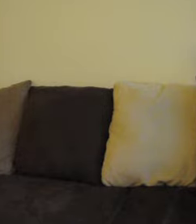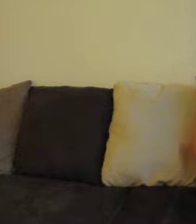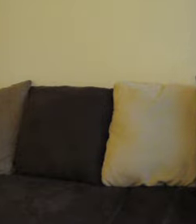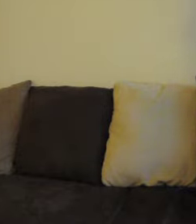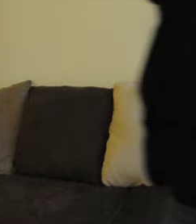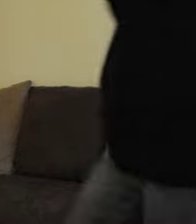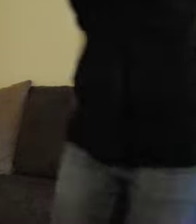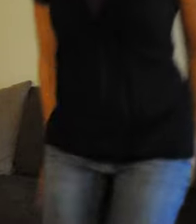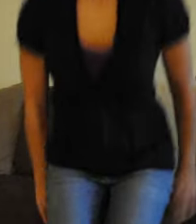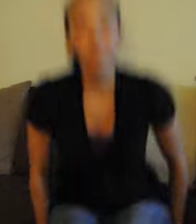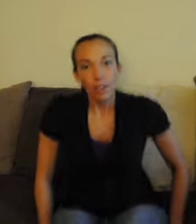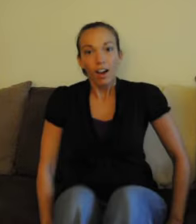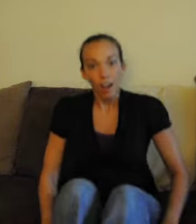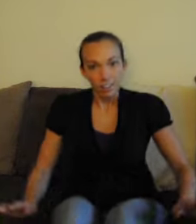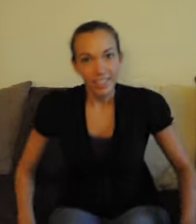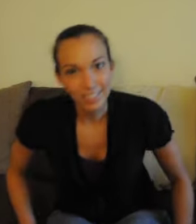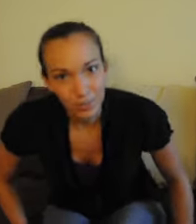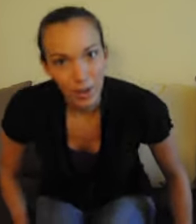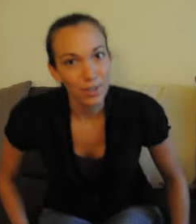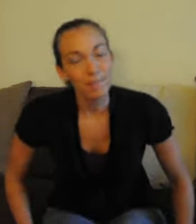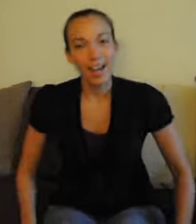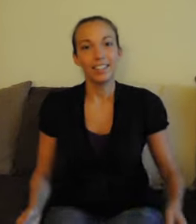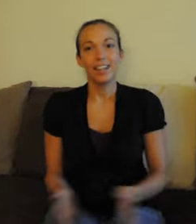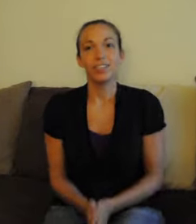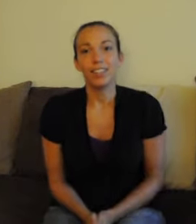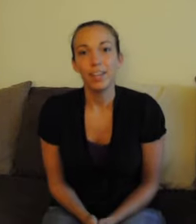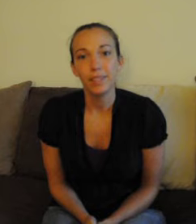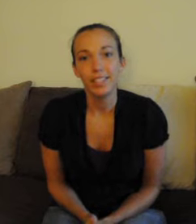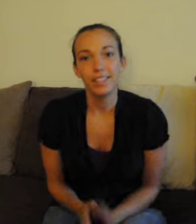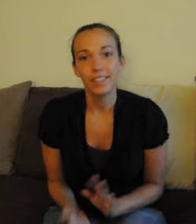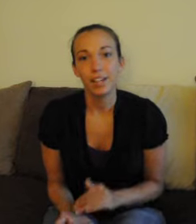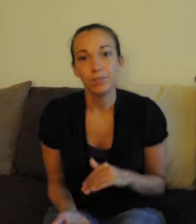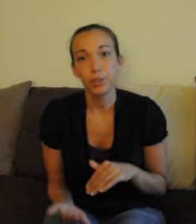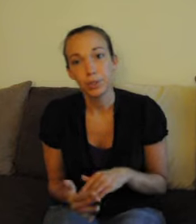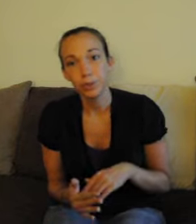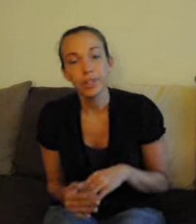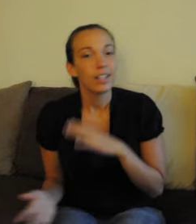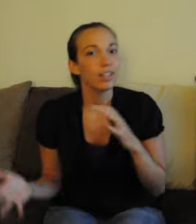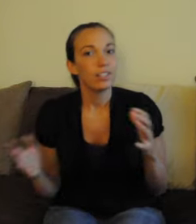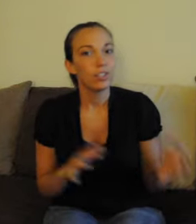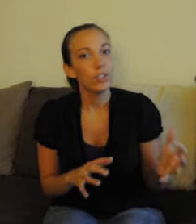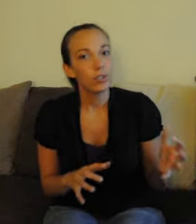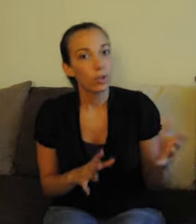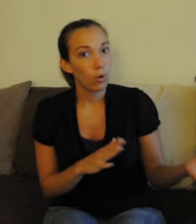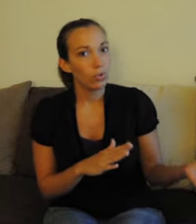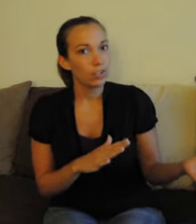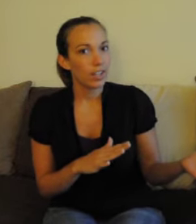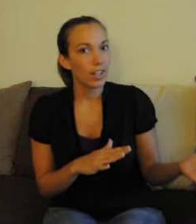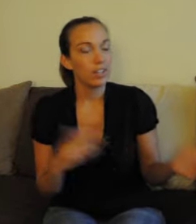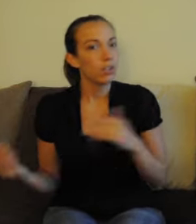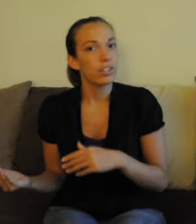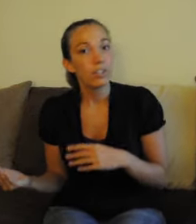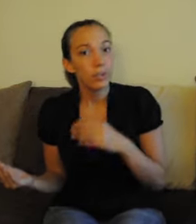Alright. Welcome back! yesterday we learned the sign for "who" Did you use the older sign or the new one?